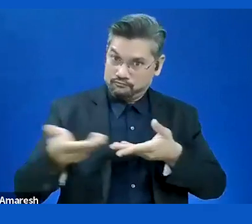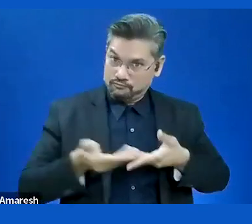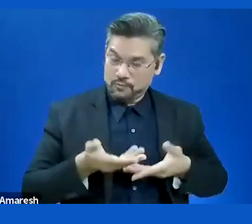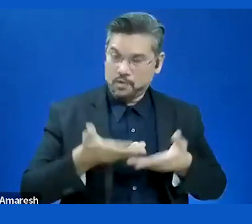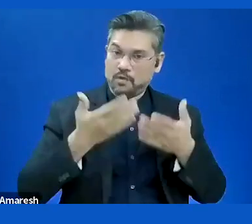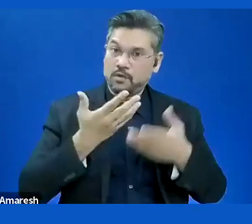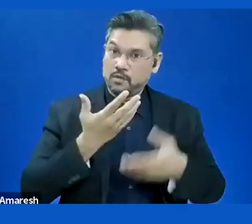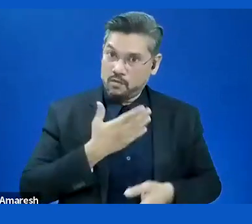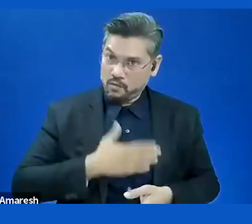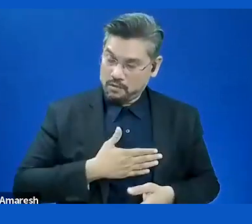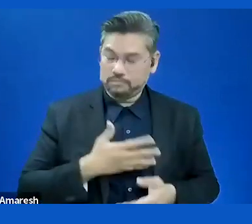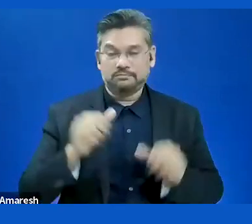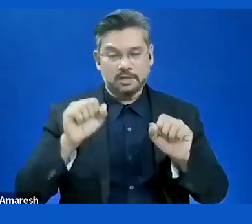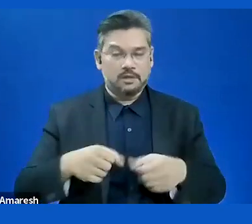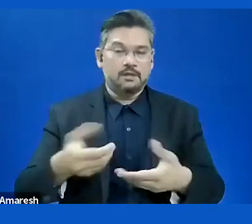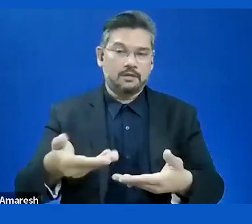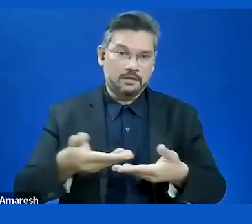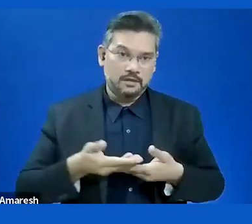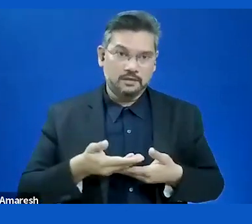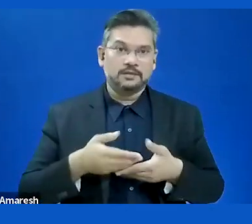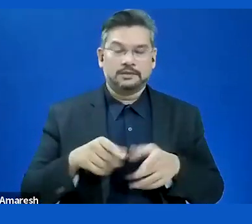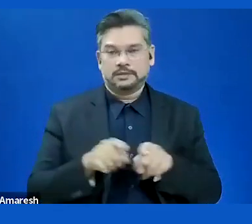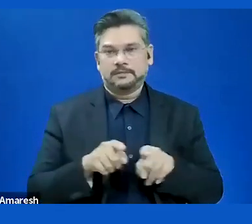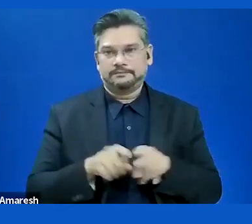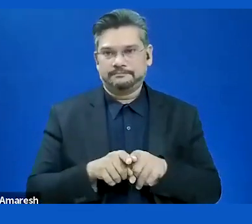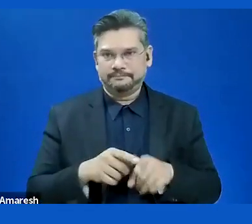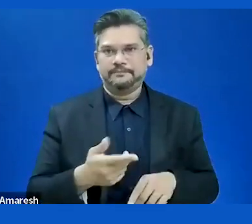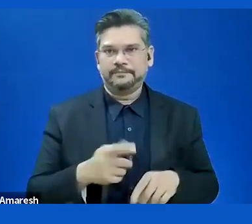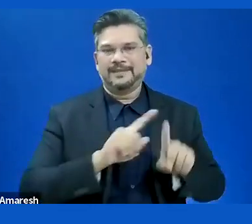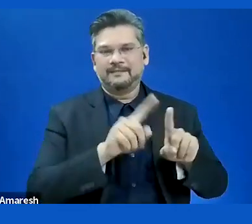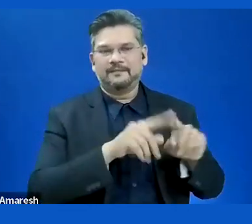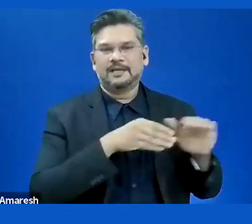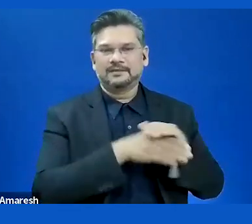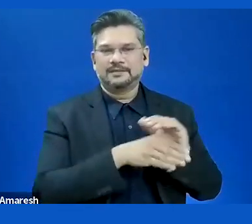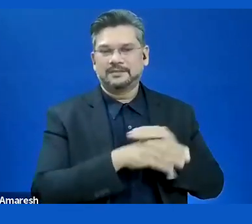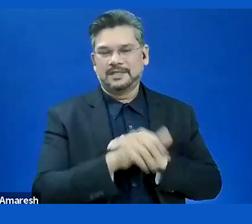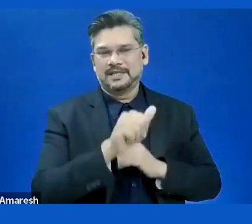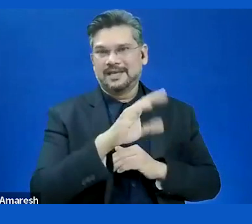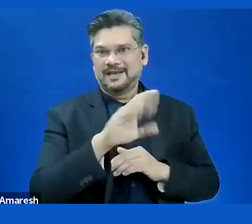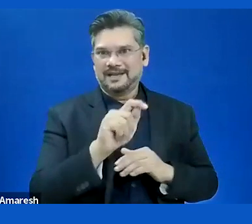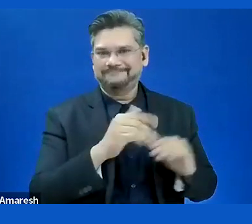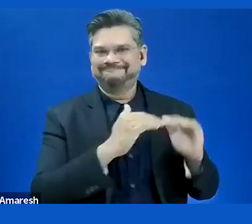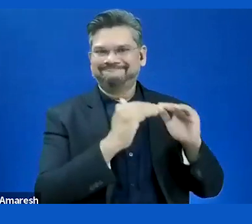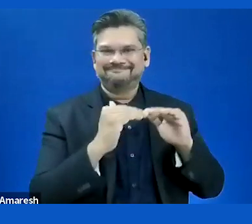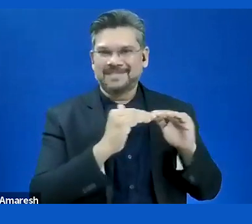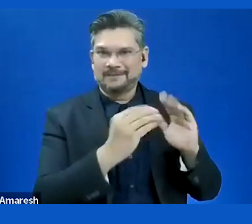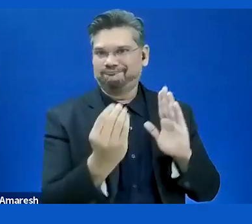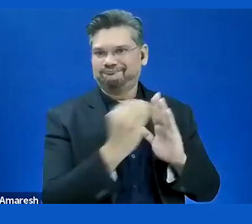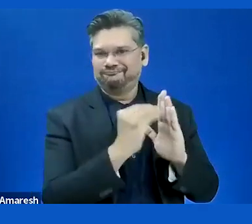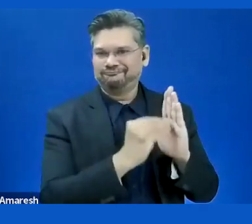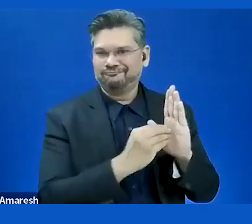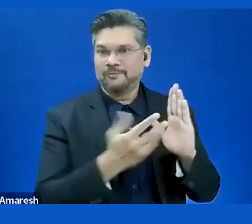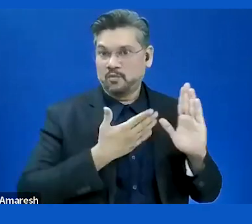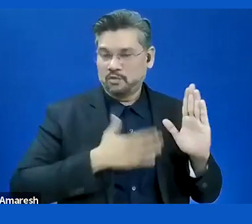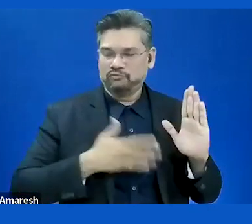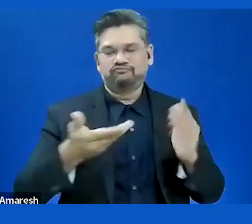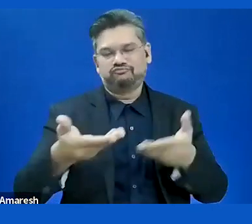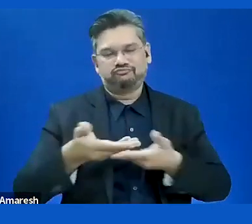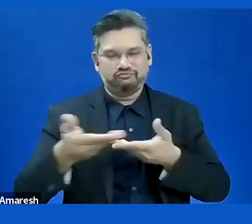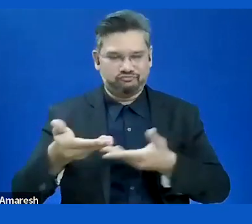there are possibilities to add new things to the standard. Sara, from the dyslexia organization do